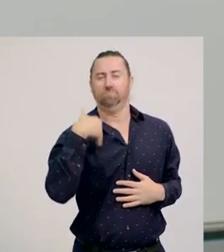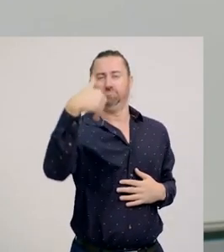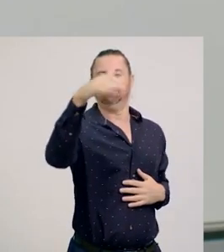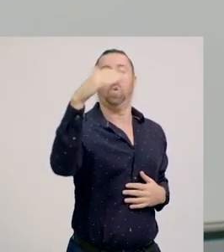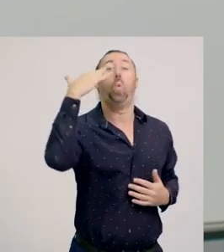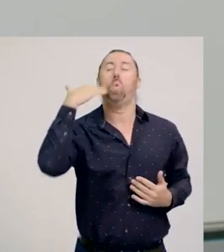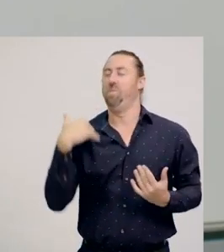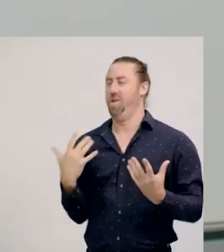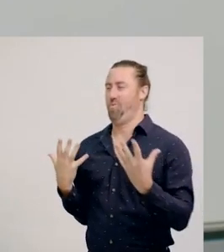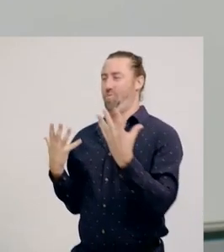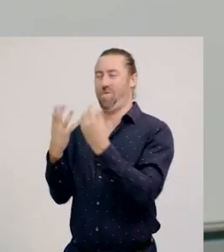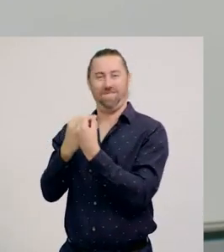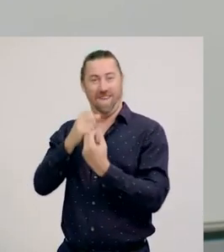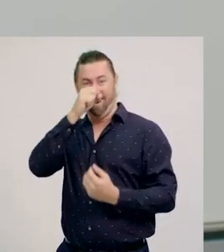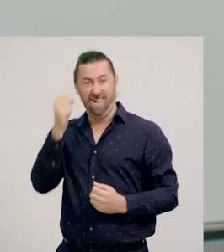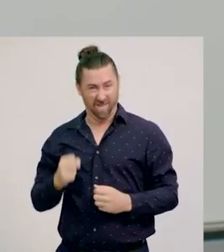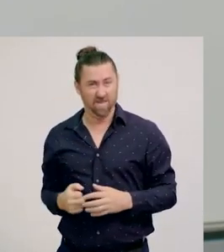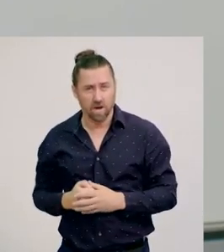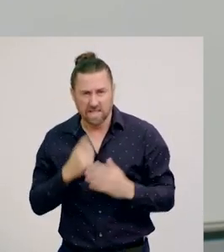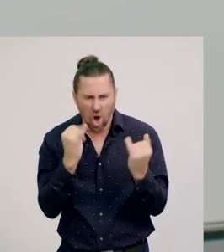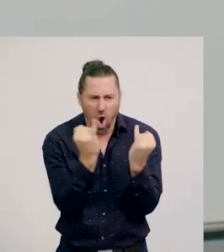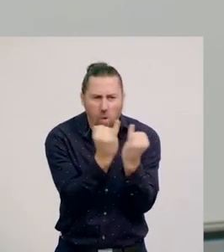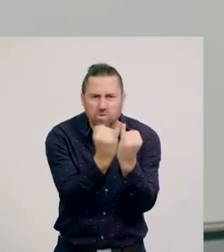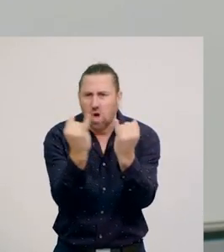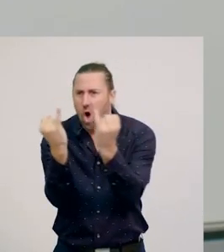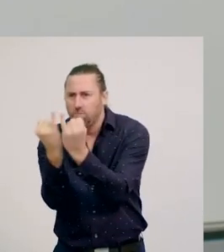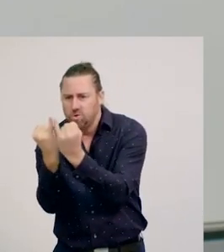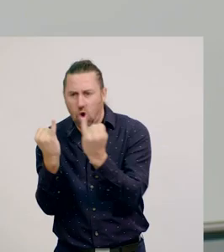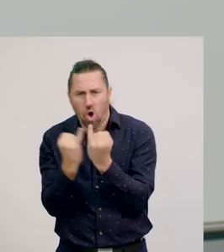So we can see how competitive relationships are important for organisms,